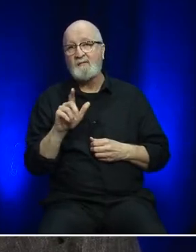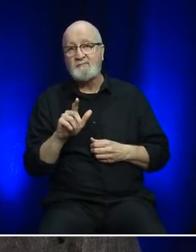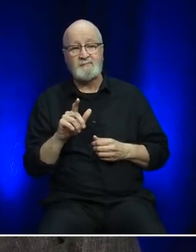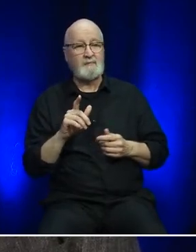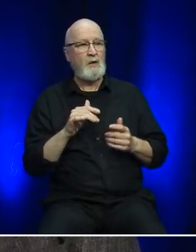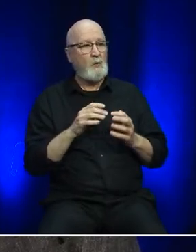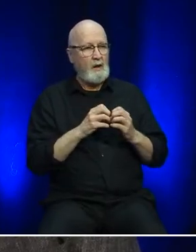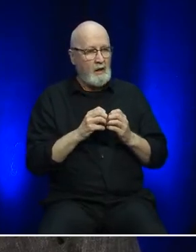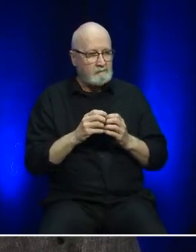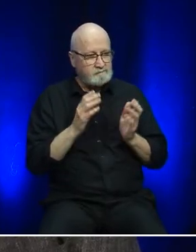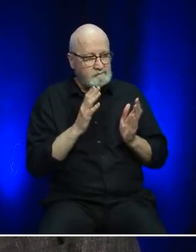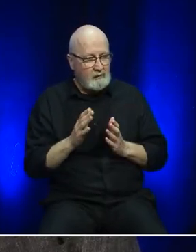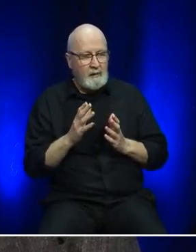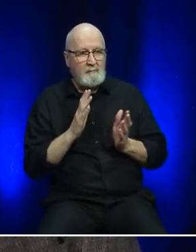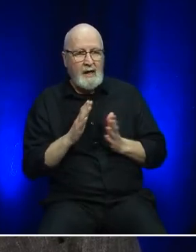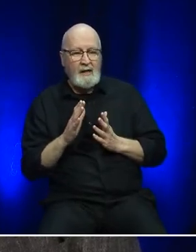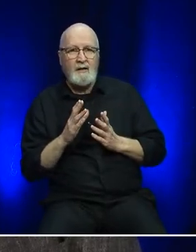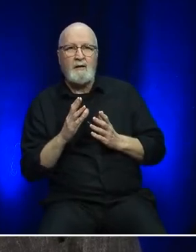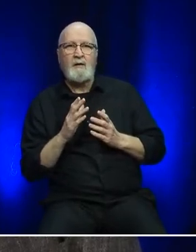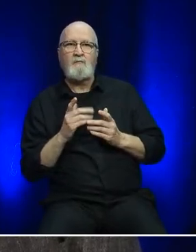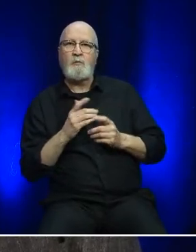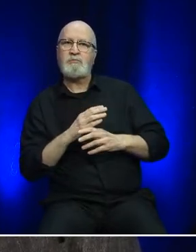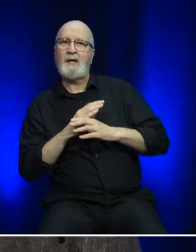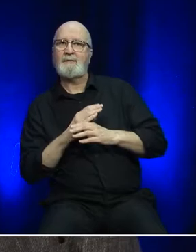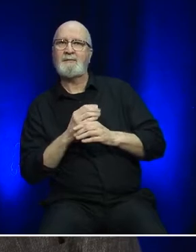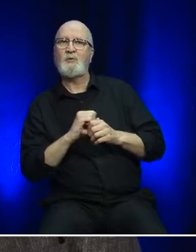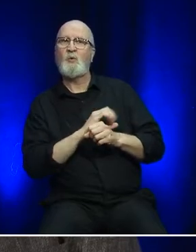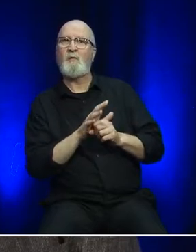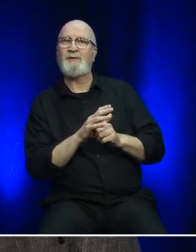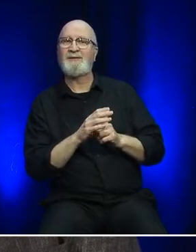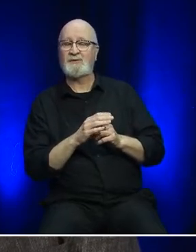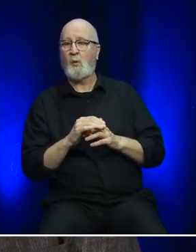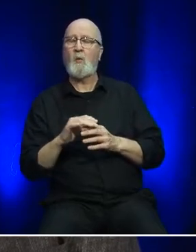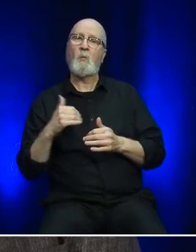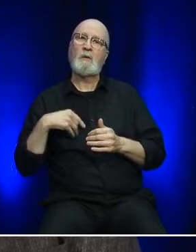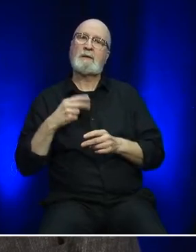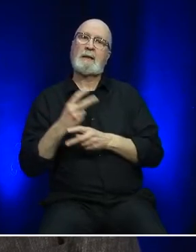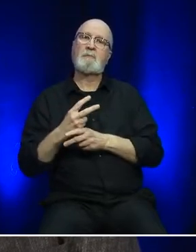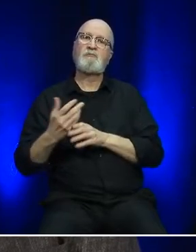the spread of Covid-19, allowing us to remain in service throughout the pandemic.